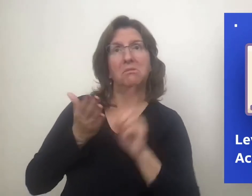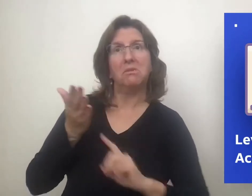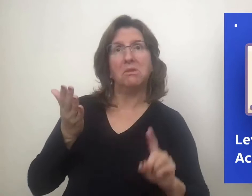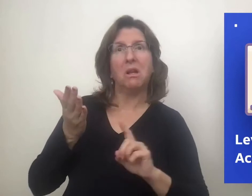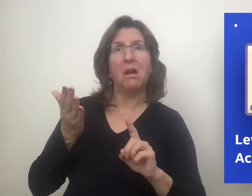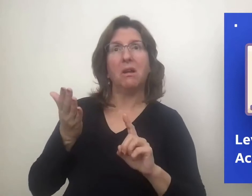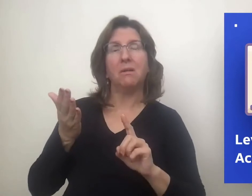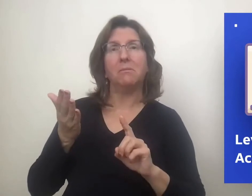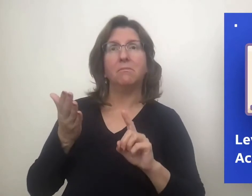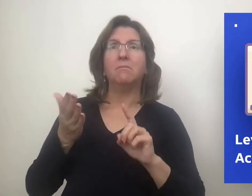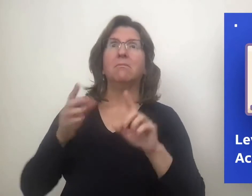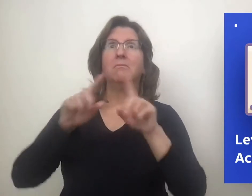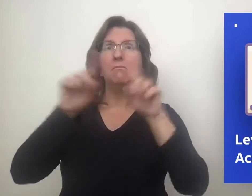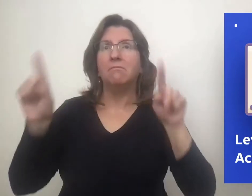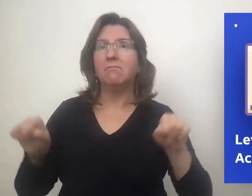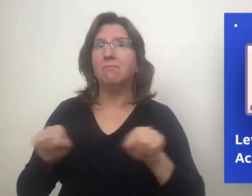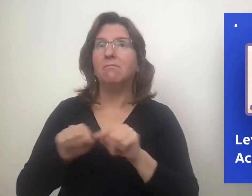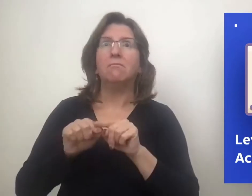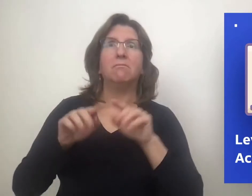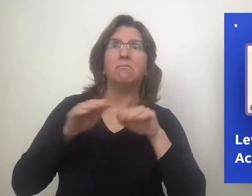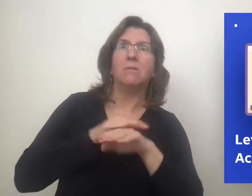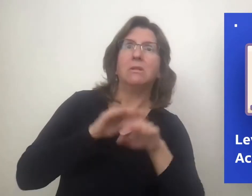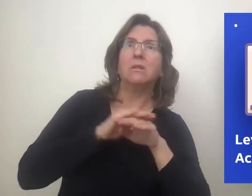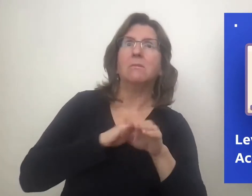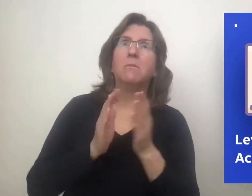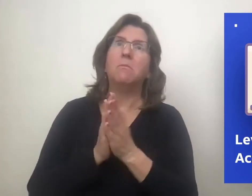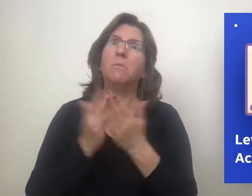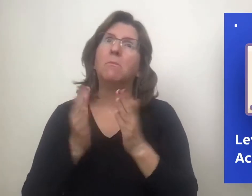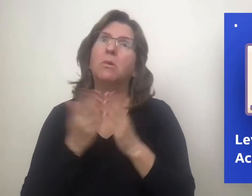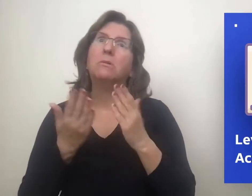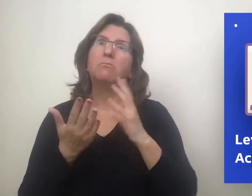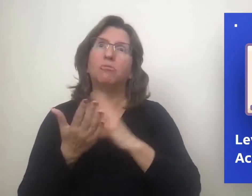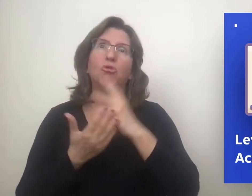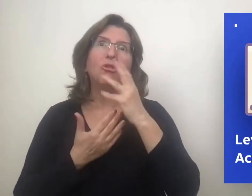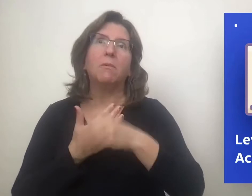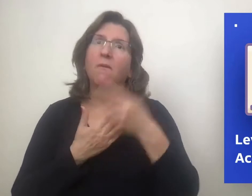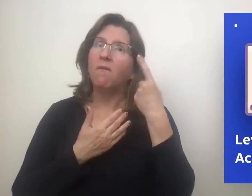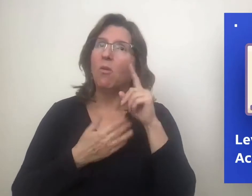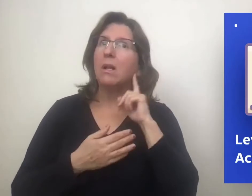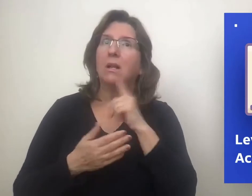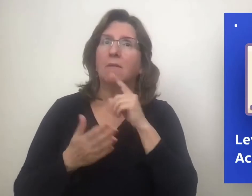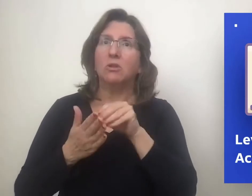development of educational resources, including digital materials, books, and curriculum design,